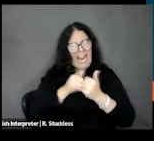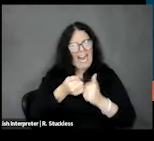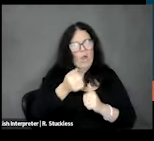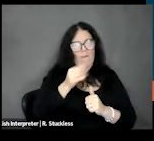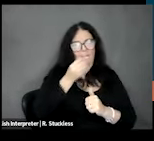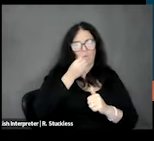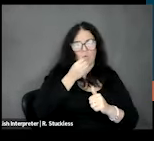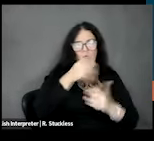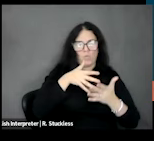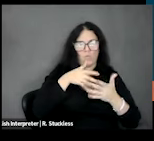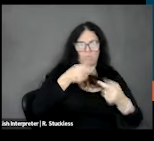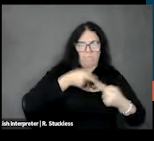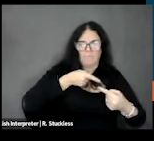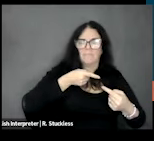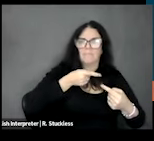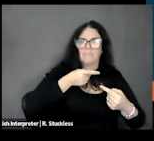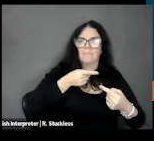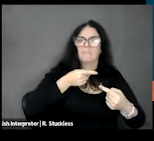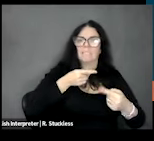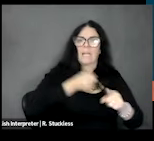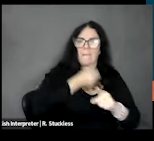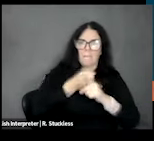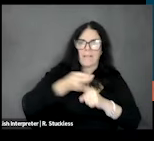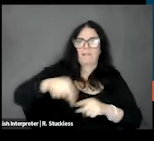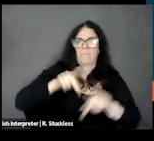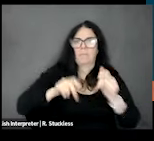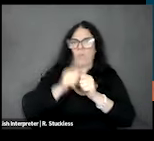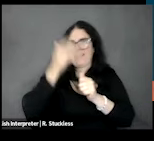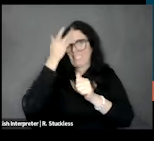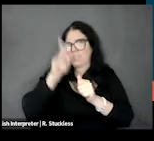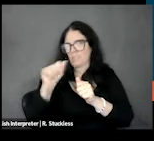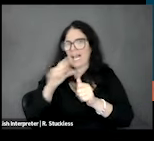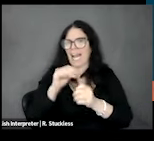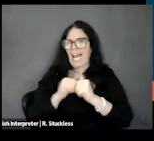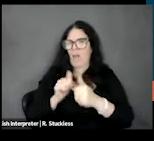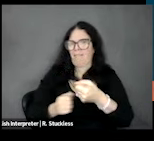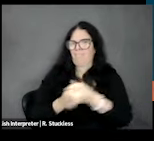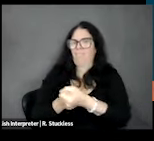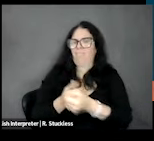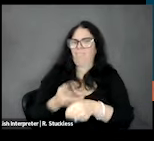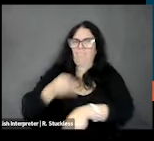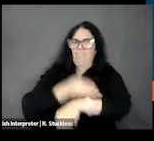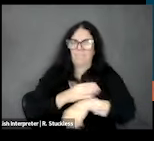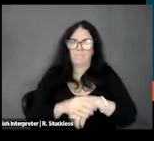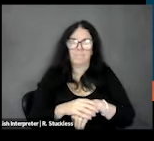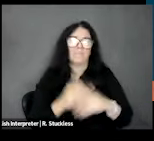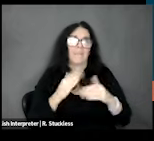and inform ways that they can be helpful. Then the last step is reporting out